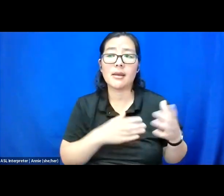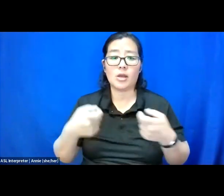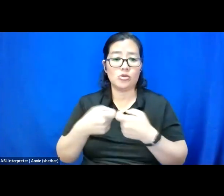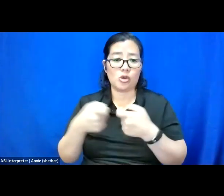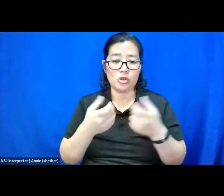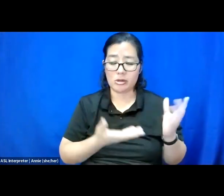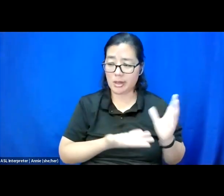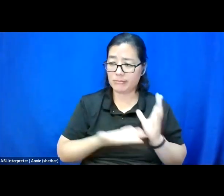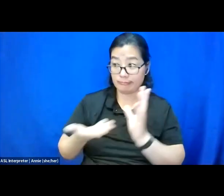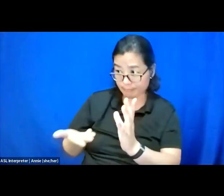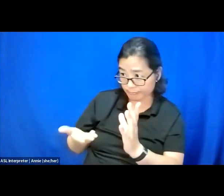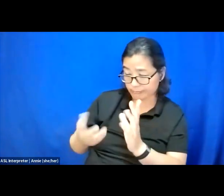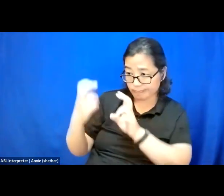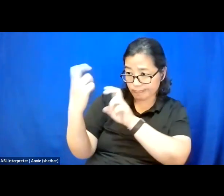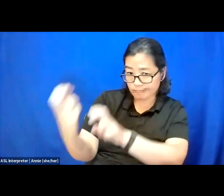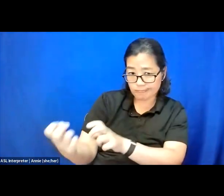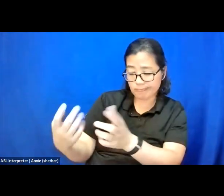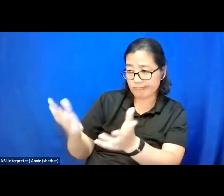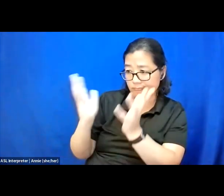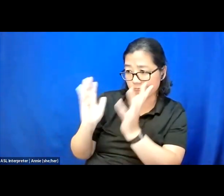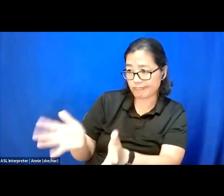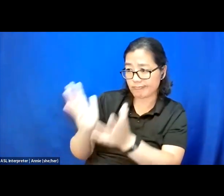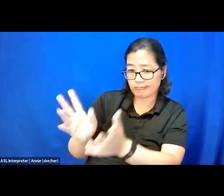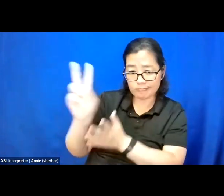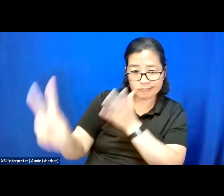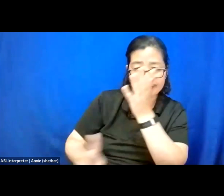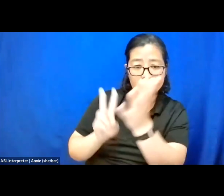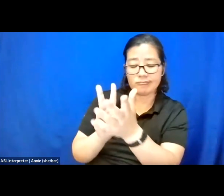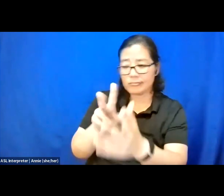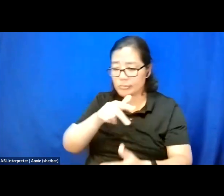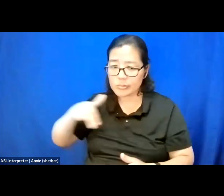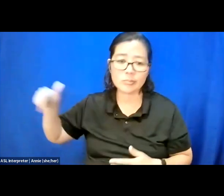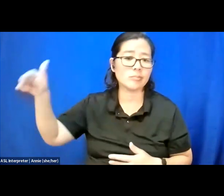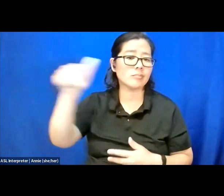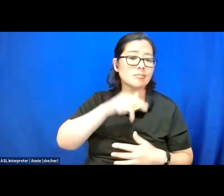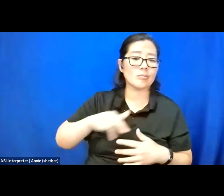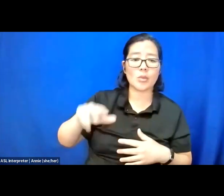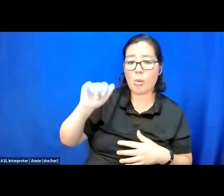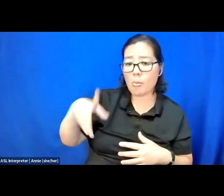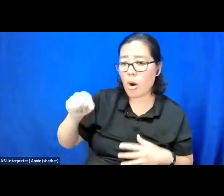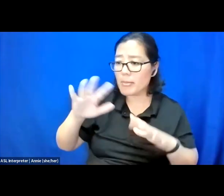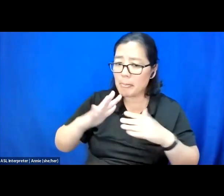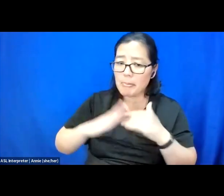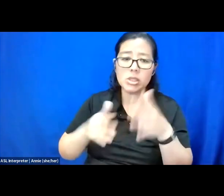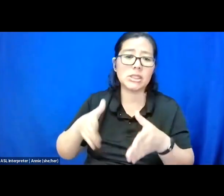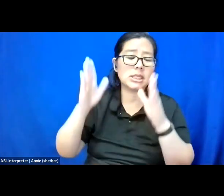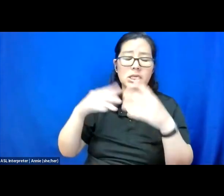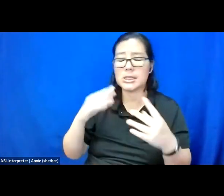I talked with them for two hours and walked around the apartment complex reflecting on what brought us there that night.